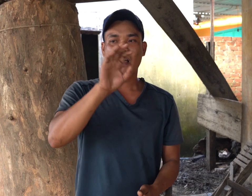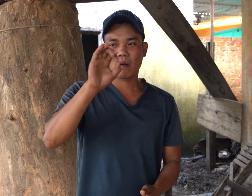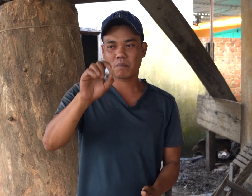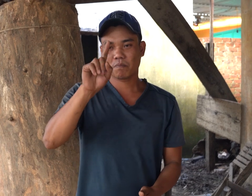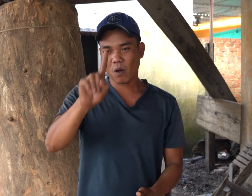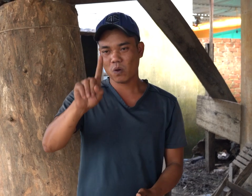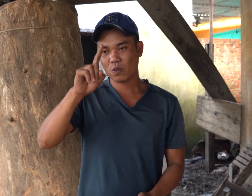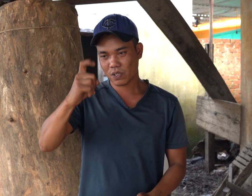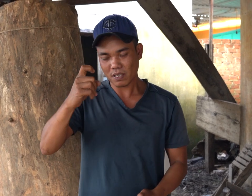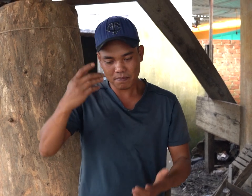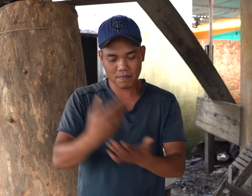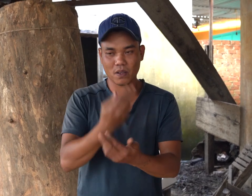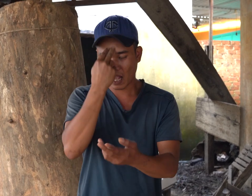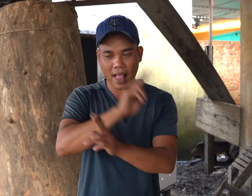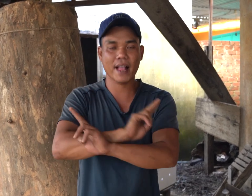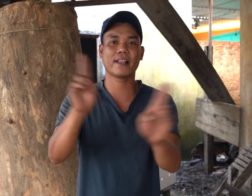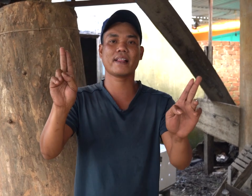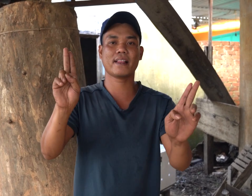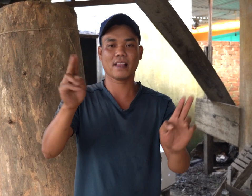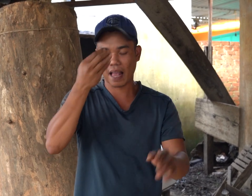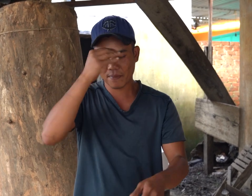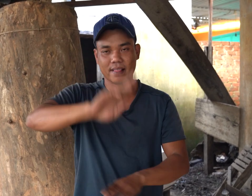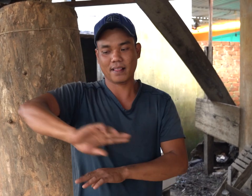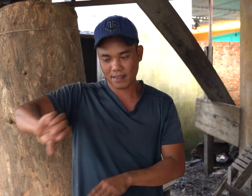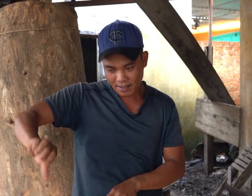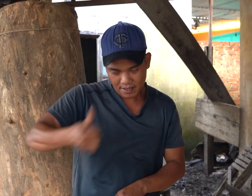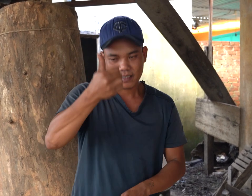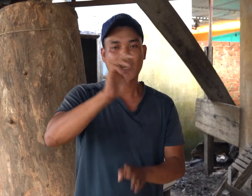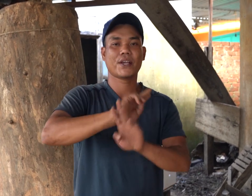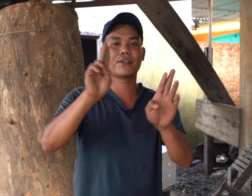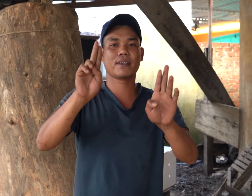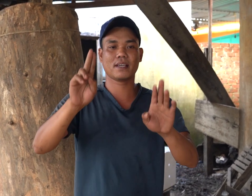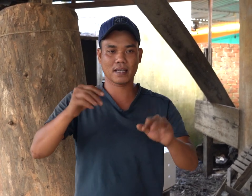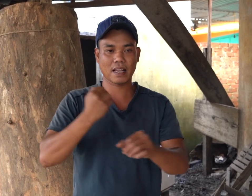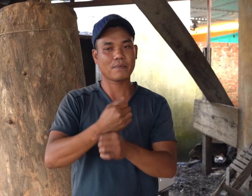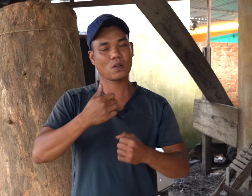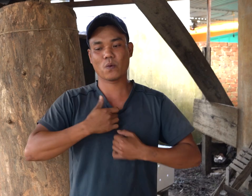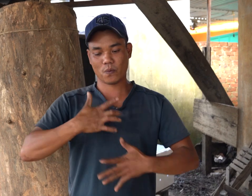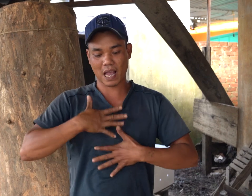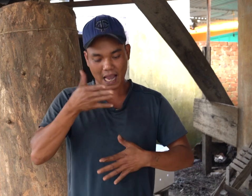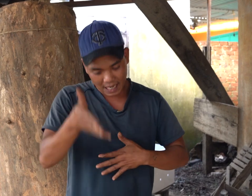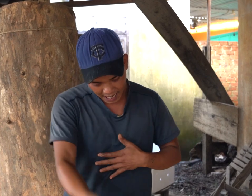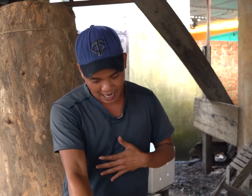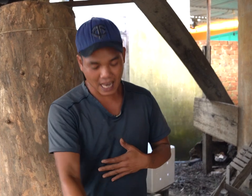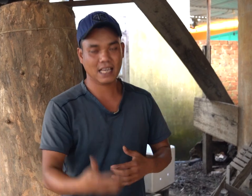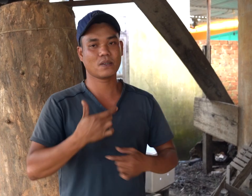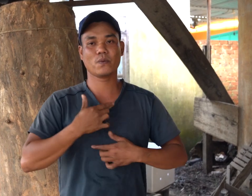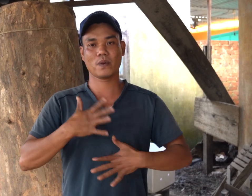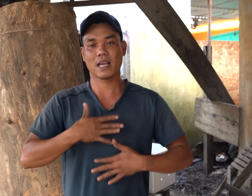As of now, it's 2019, I still continue learning something new every day. I have pride in my own work.